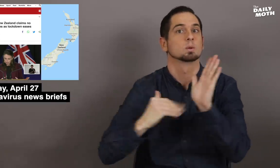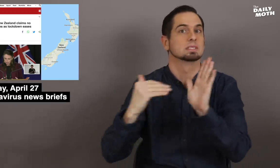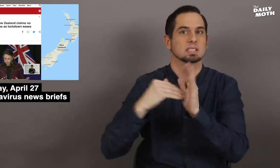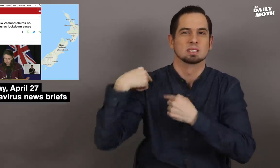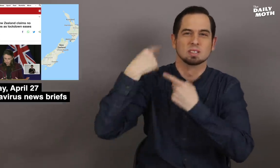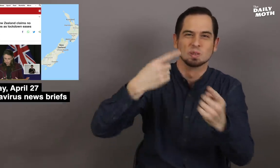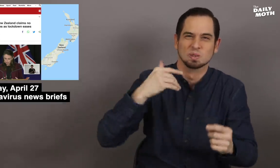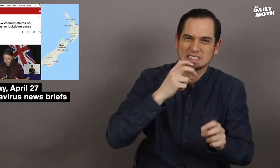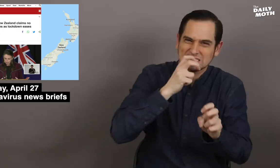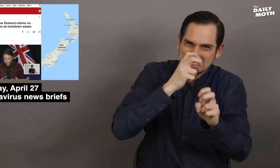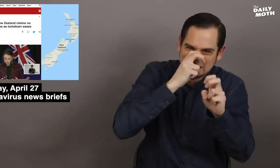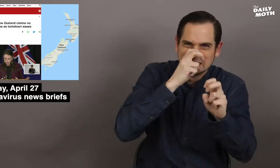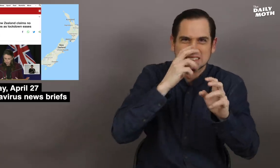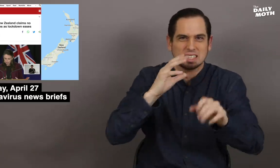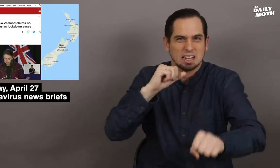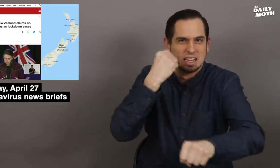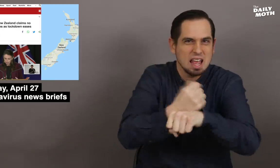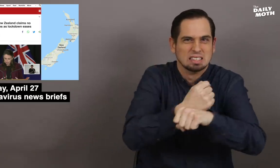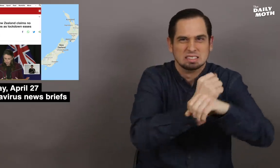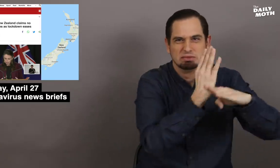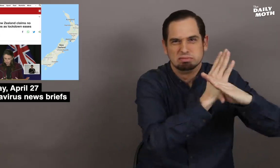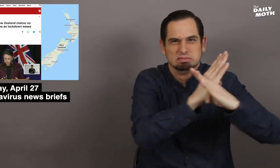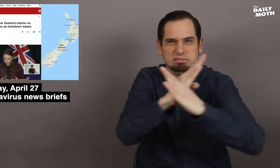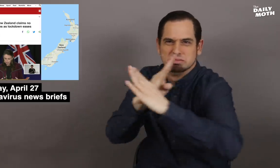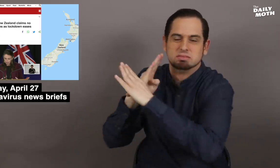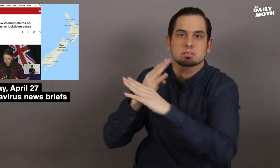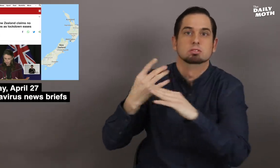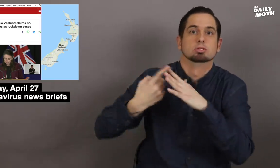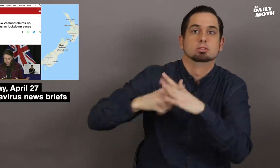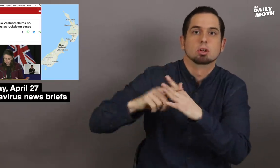New Zealand had very strict lockdown measures